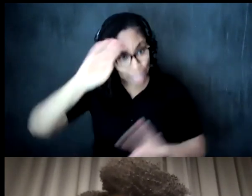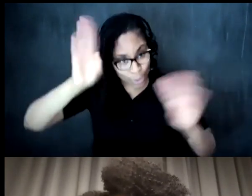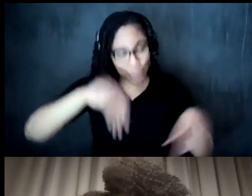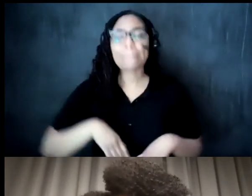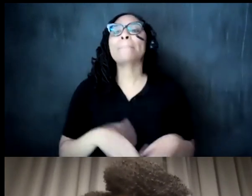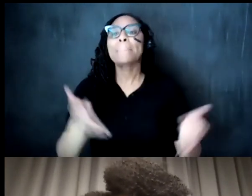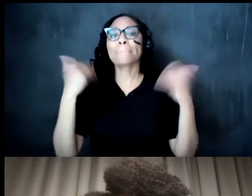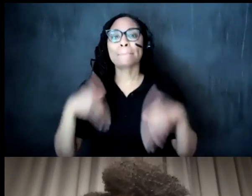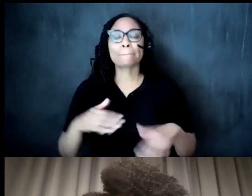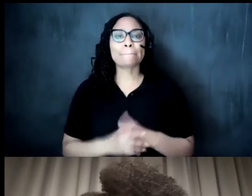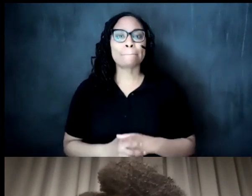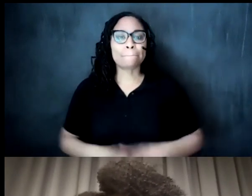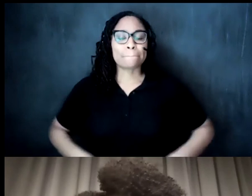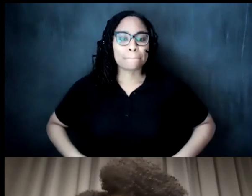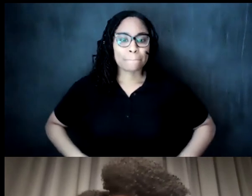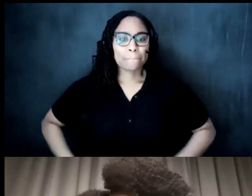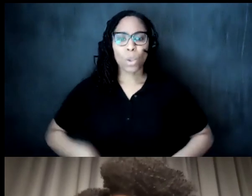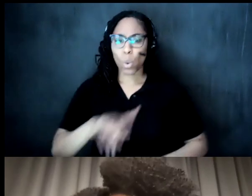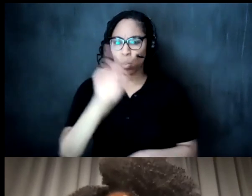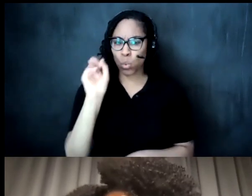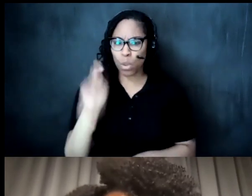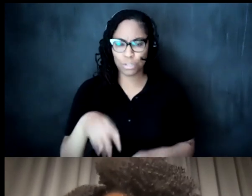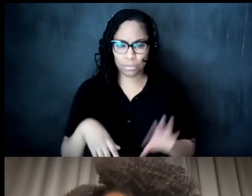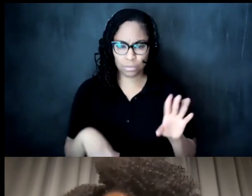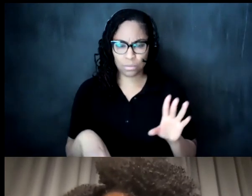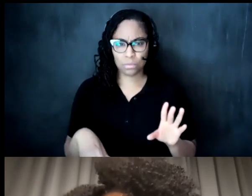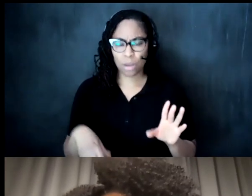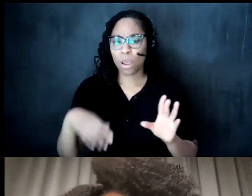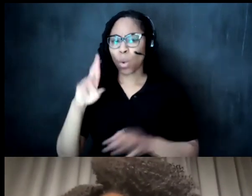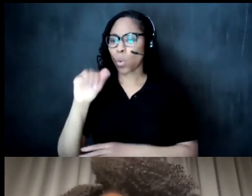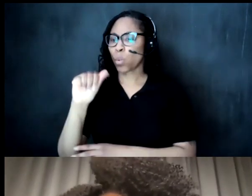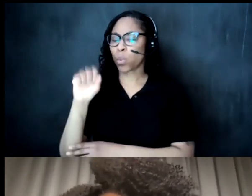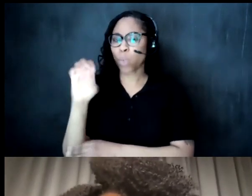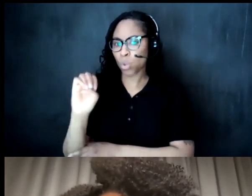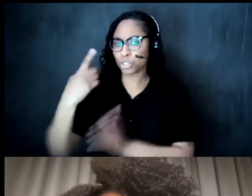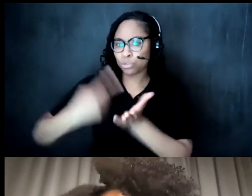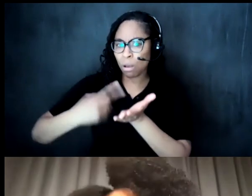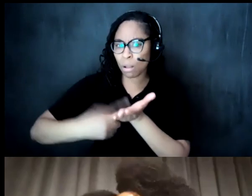and that this is a clarification question what roles are are you talking about uh our af artists